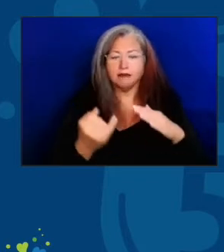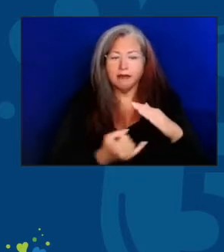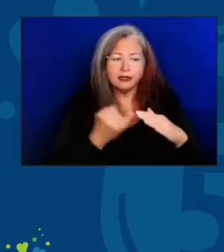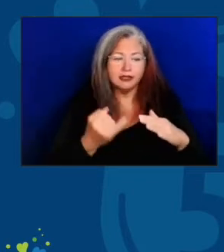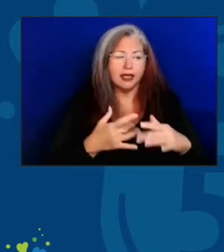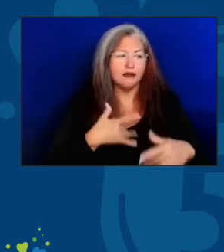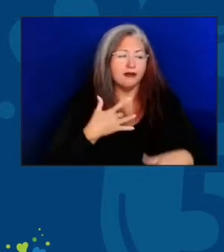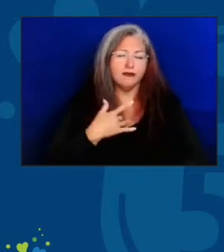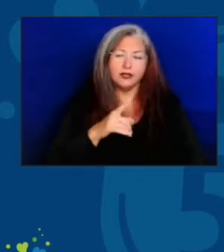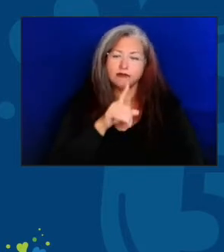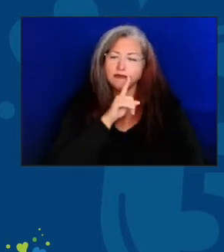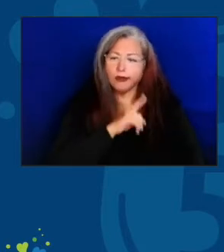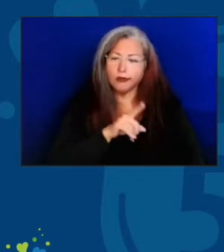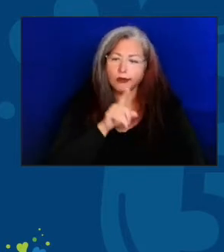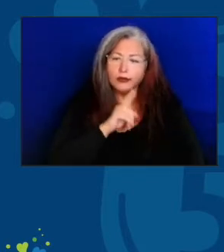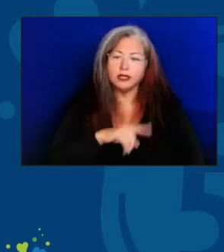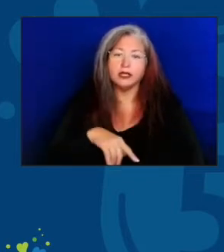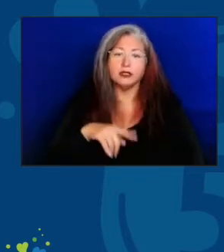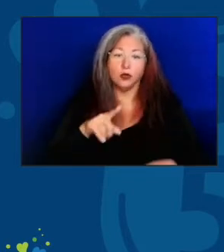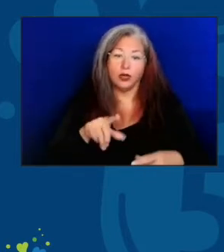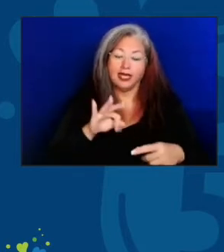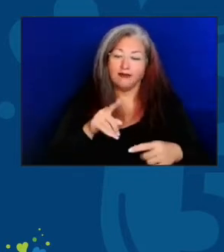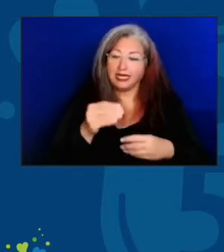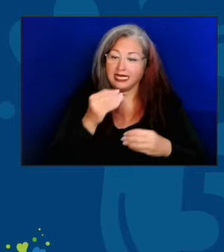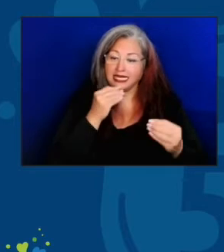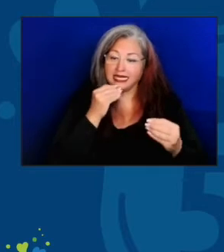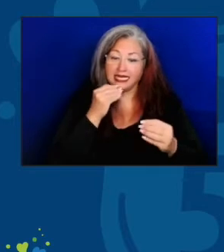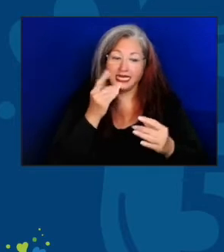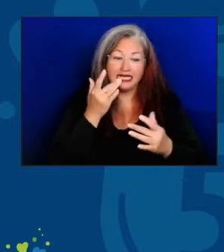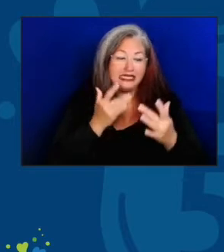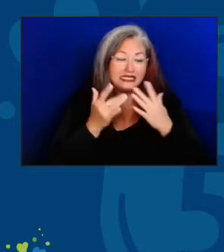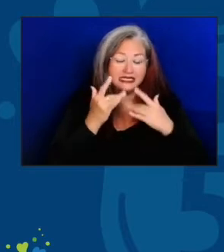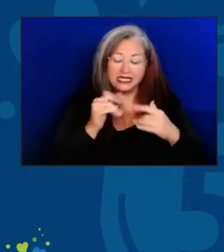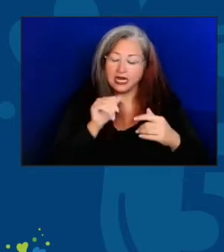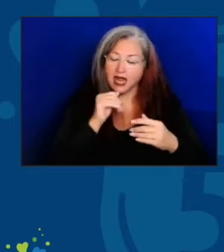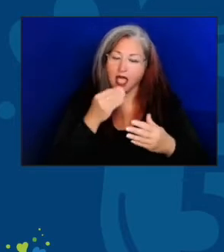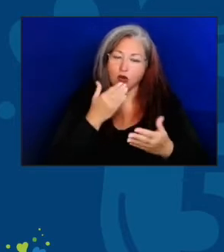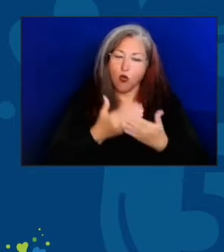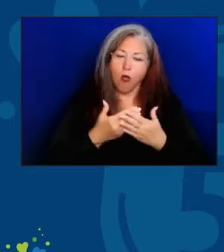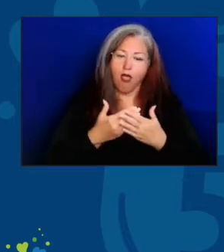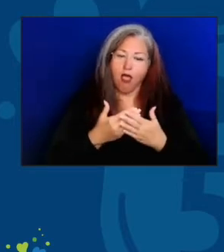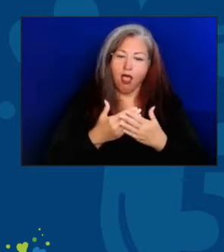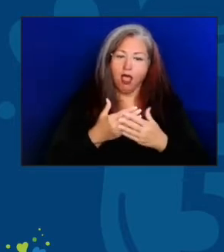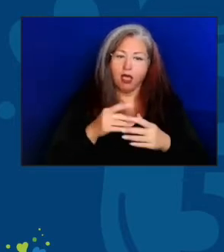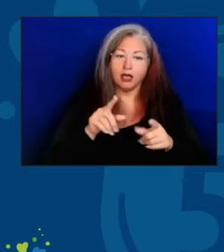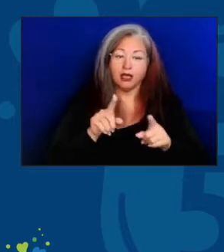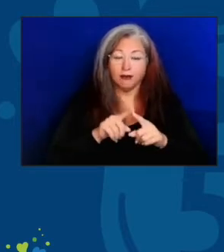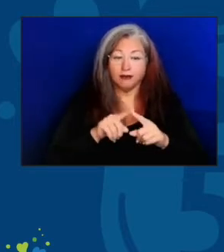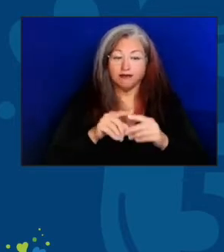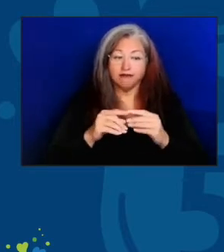and not only does malnutrition contribute to adverse health effects, but so does depression and loneliness.